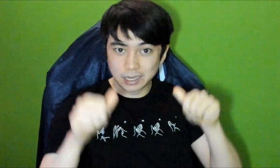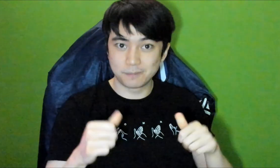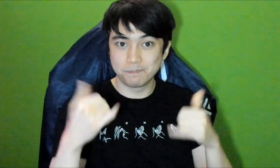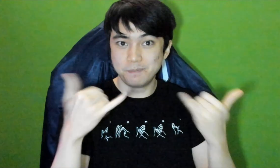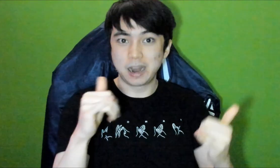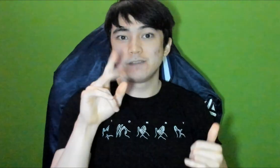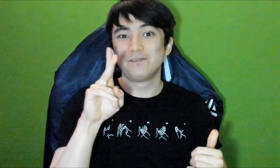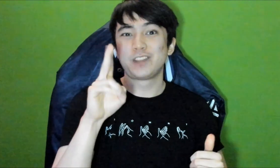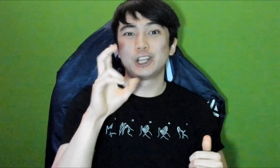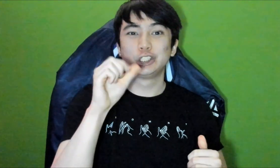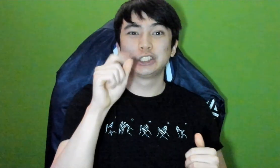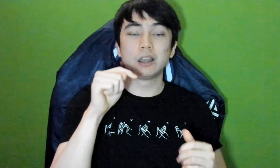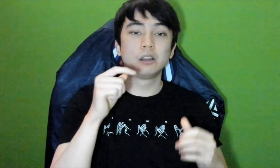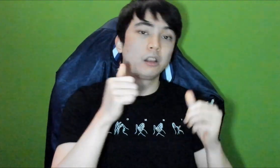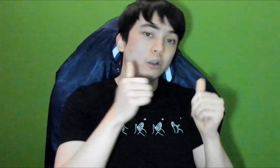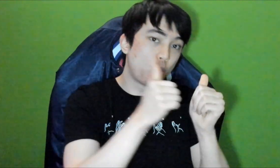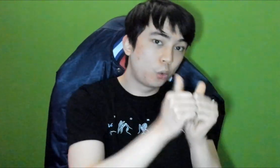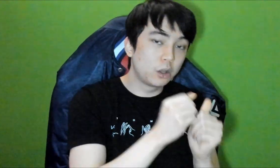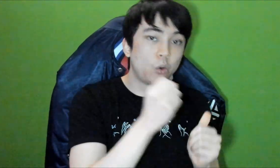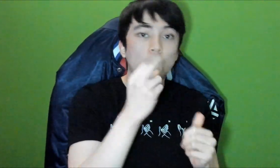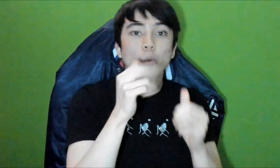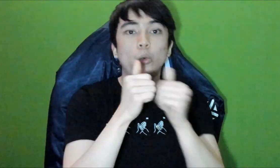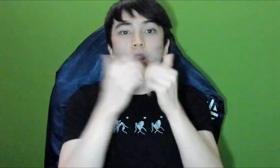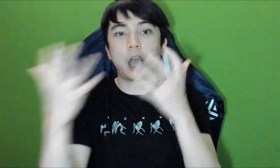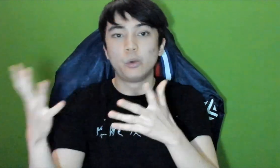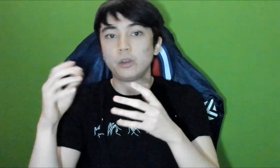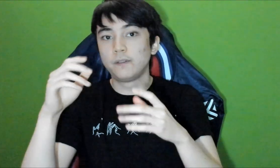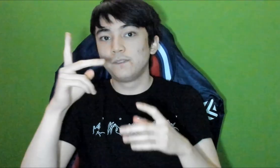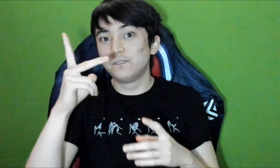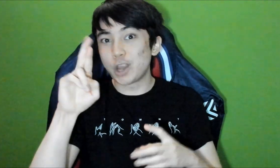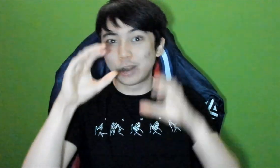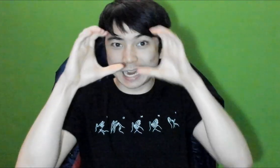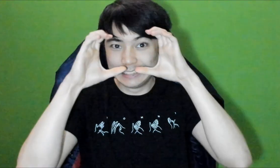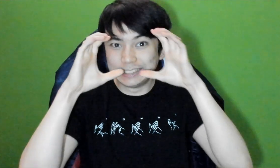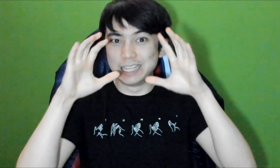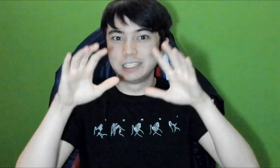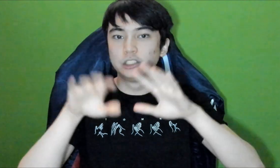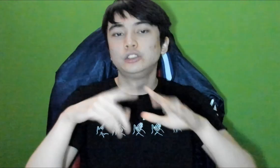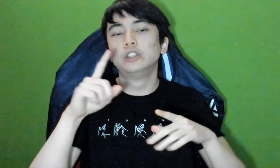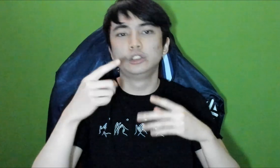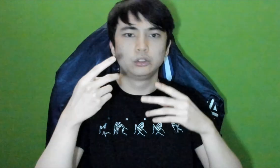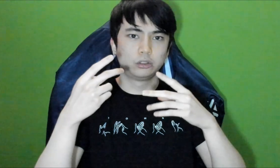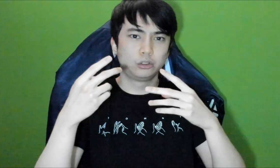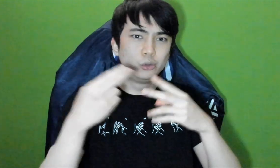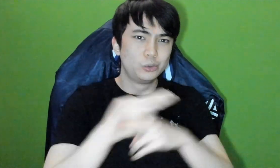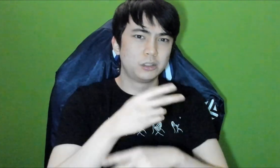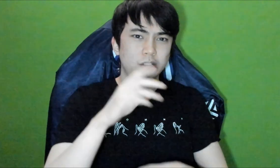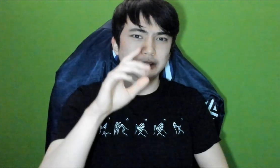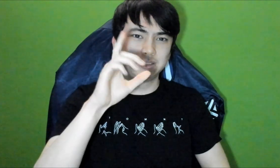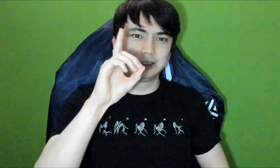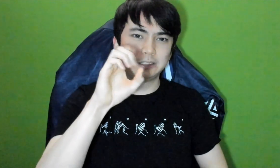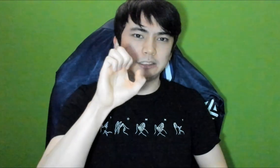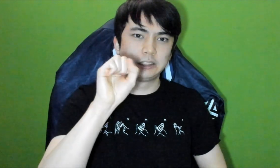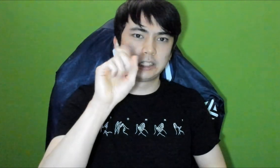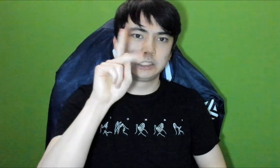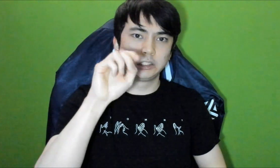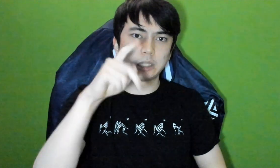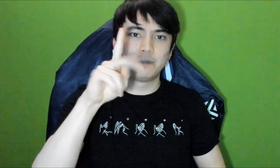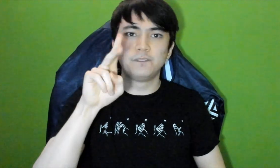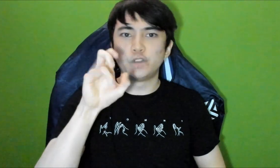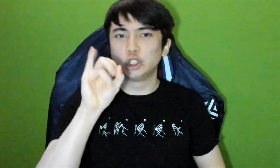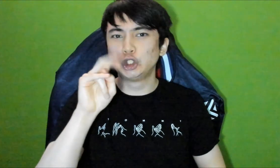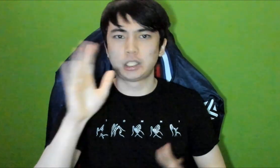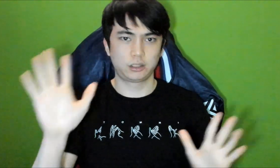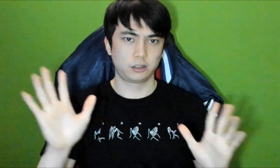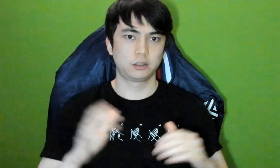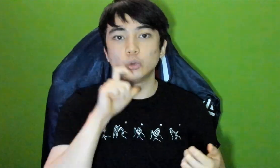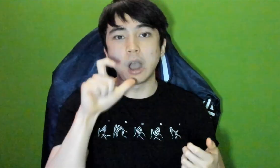You can play VRChat with or without the VR headset. Make sure you use the desktop version without the VR headset